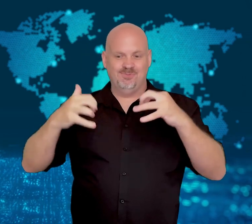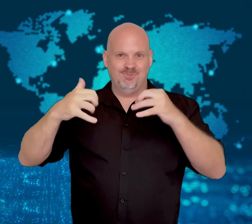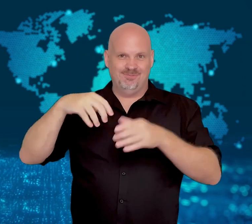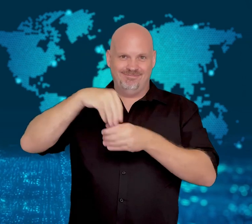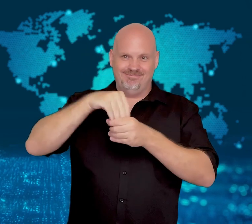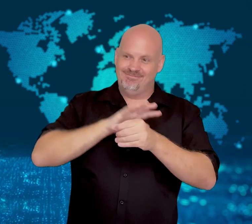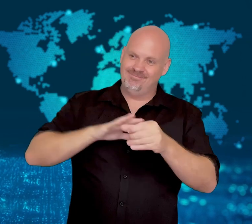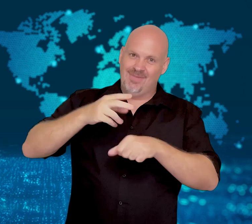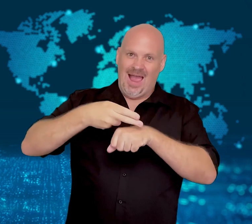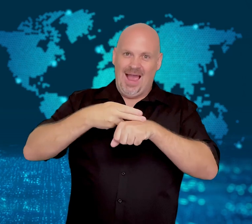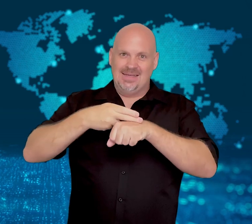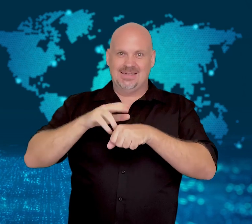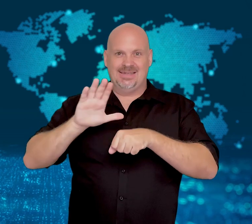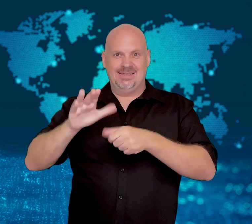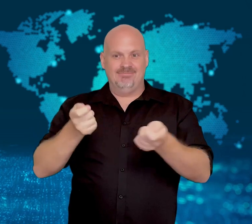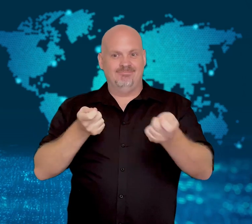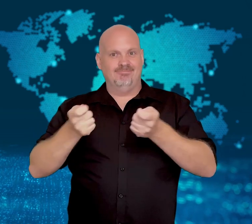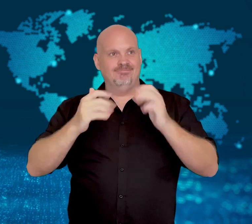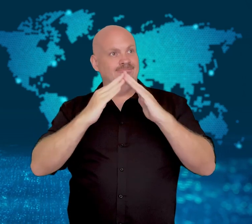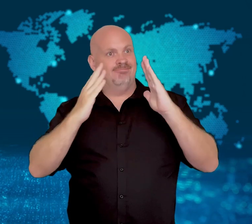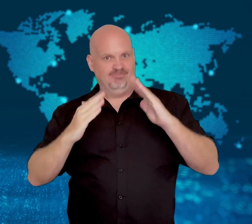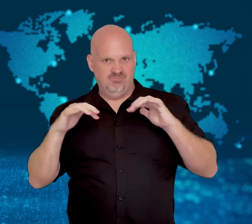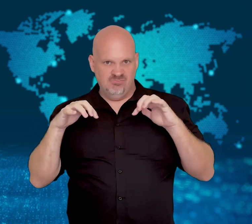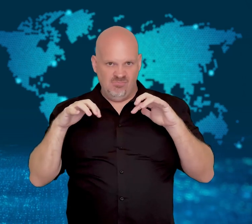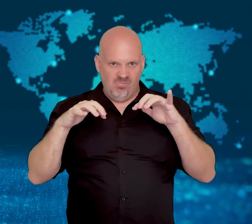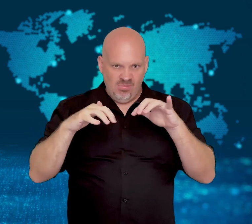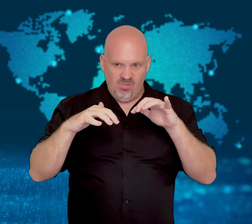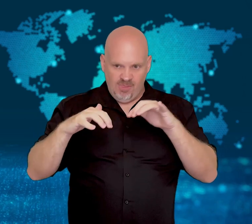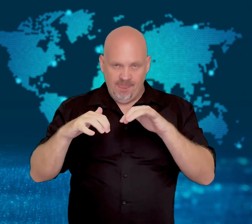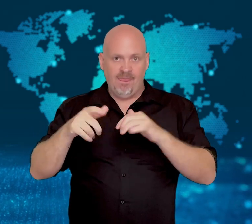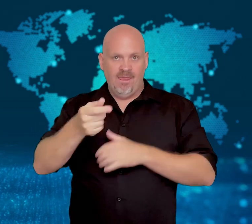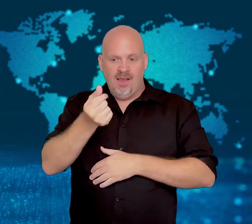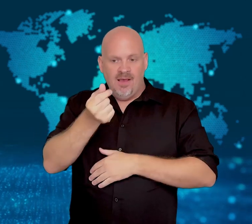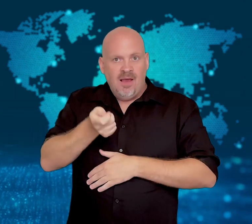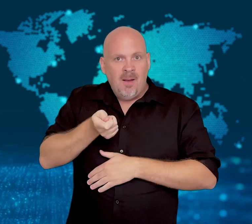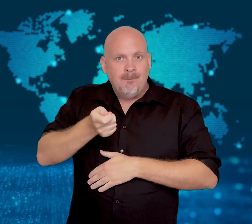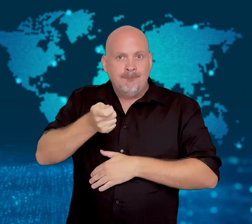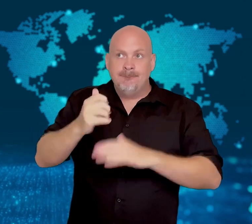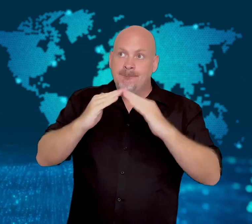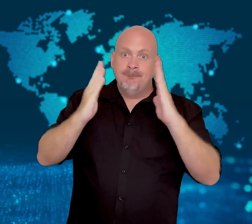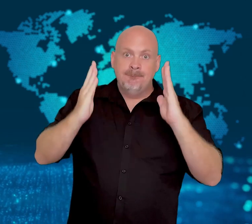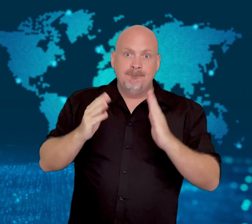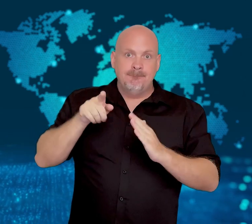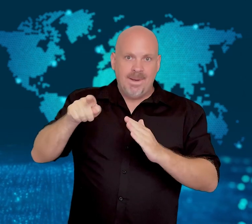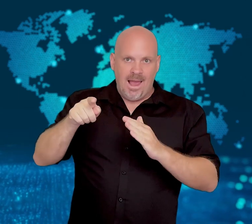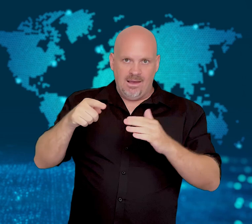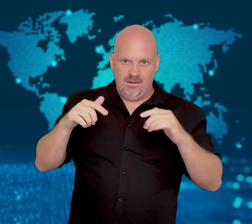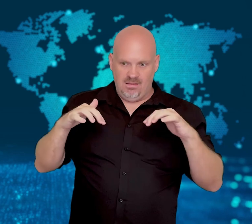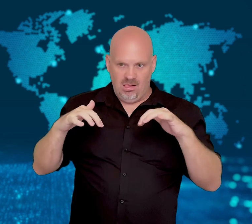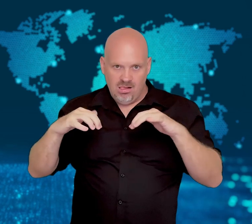to the presidential palace, the interior ministry, the central bank,